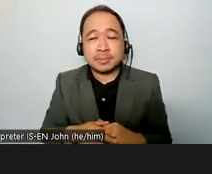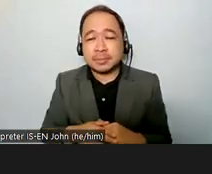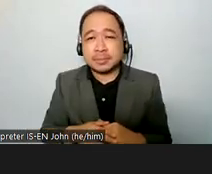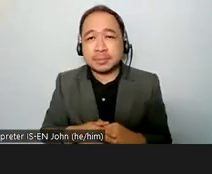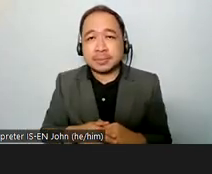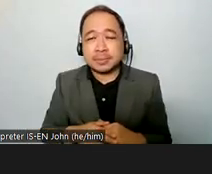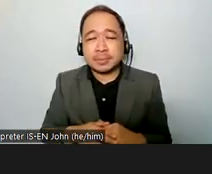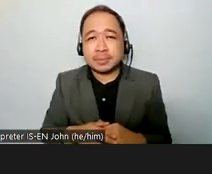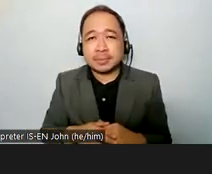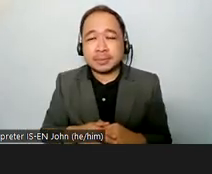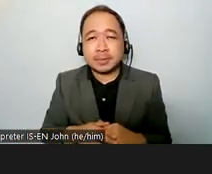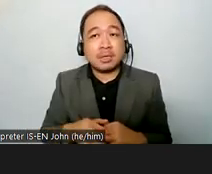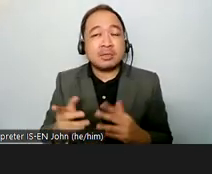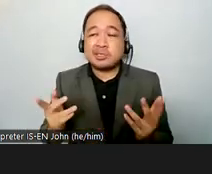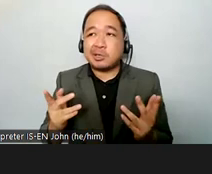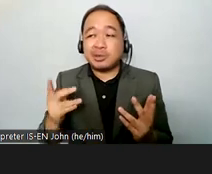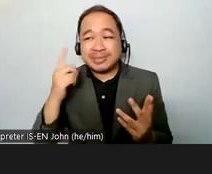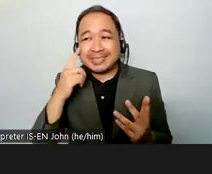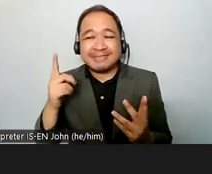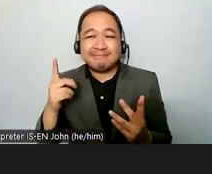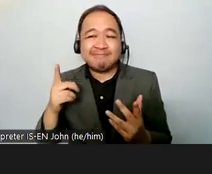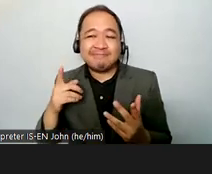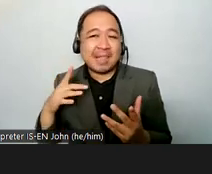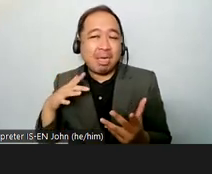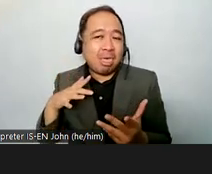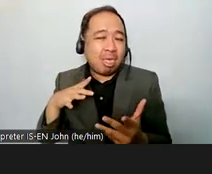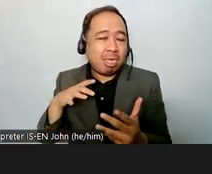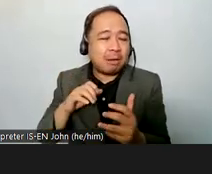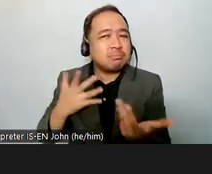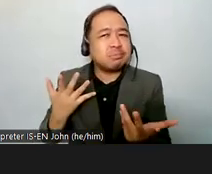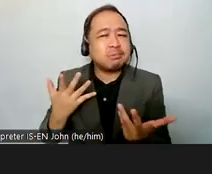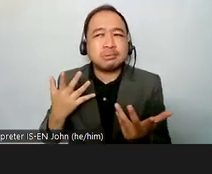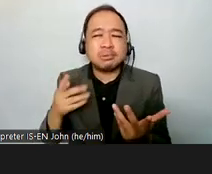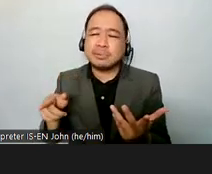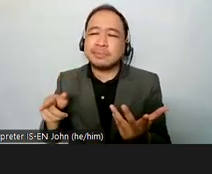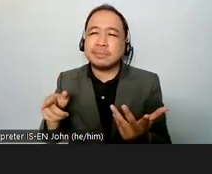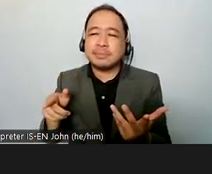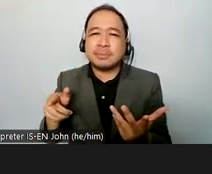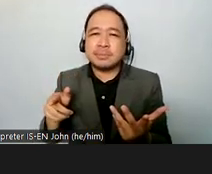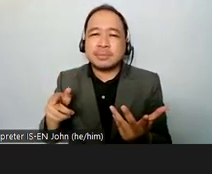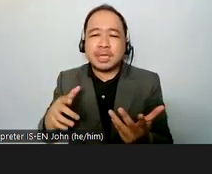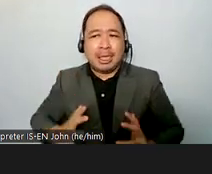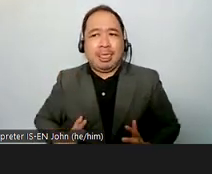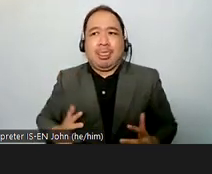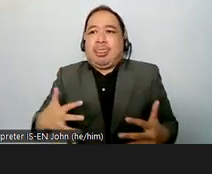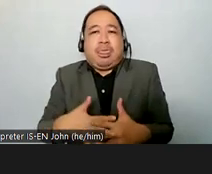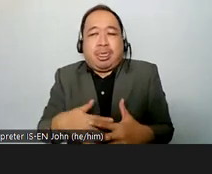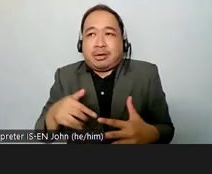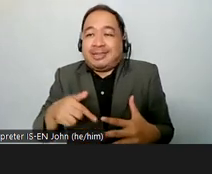not wanted pregnancies and in consequences these problems happen within